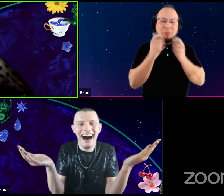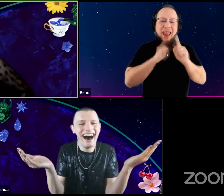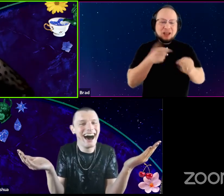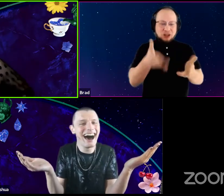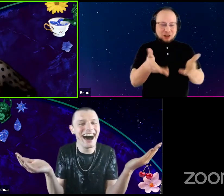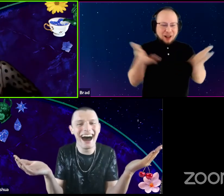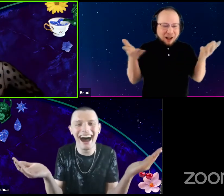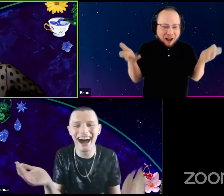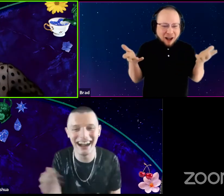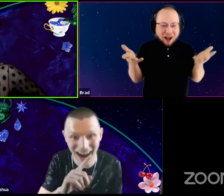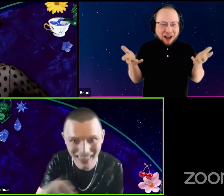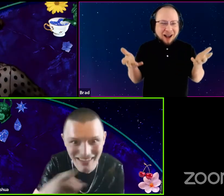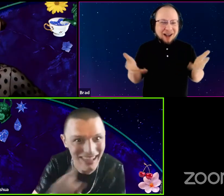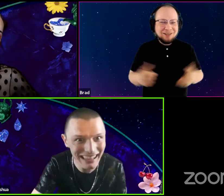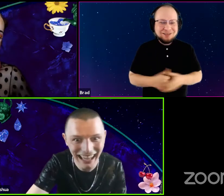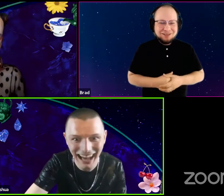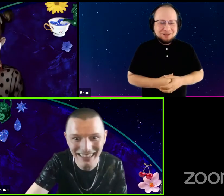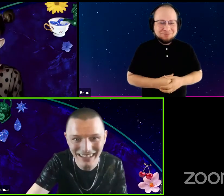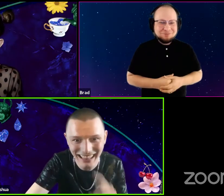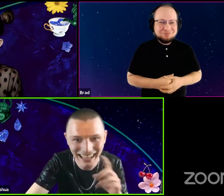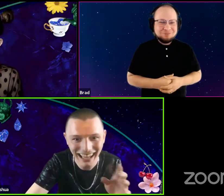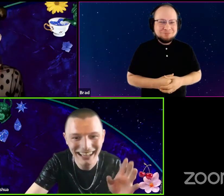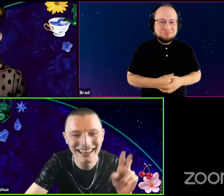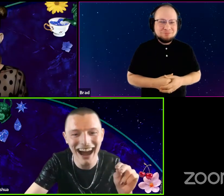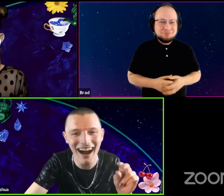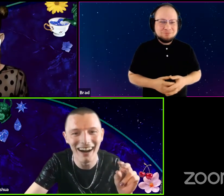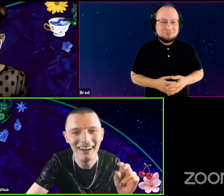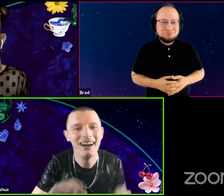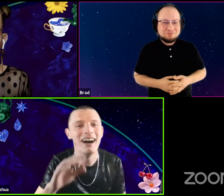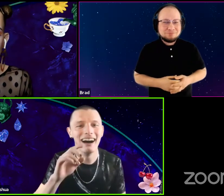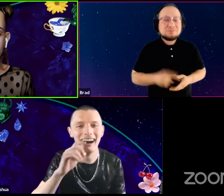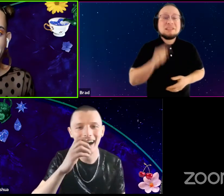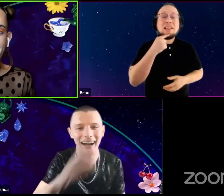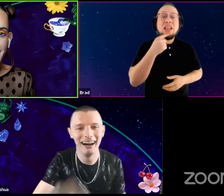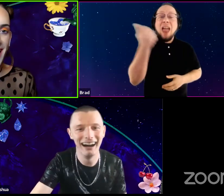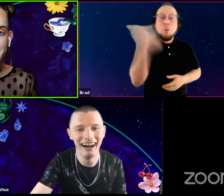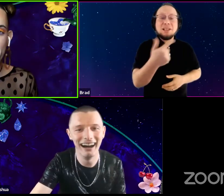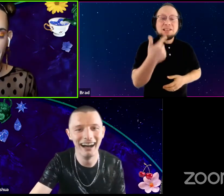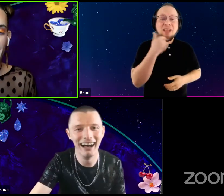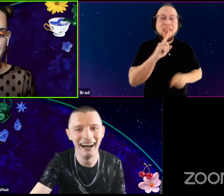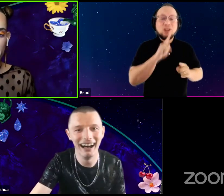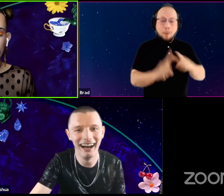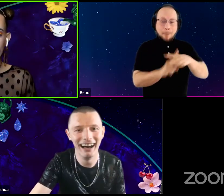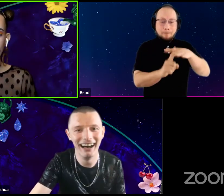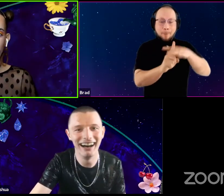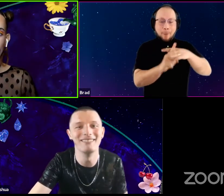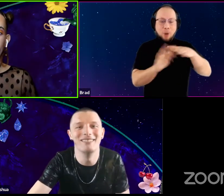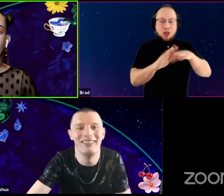(Will lauging) Are they really? Are they really? No! Literally everyone is like, saying the answers as you sayed them.